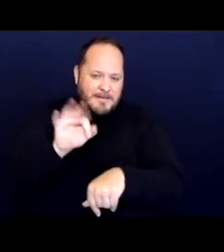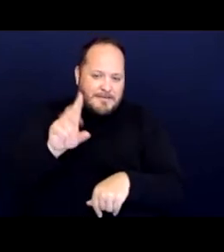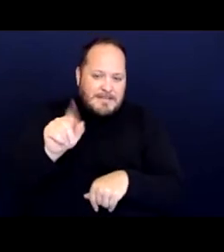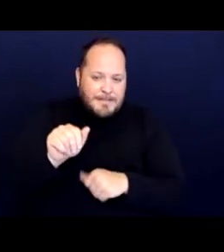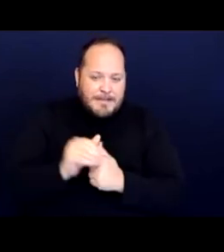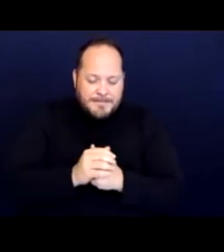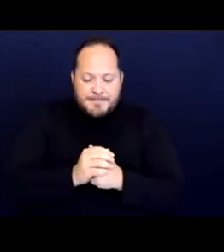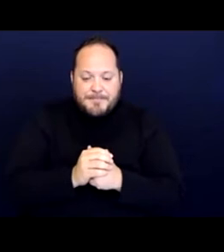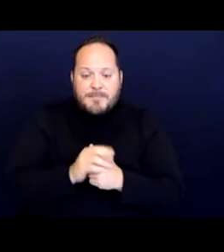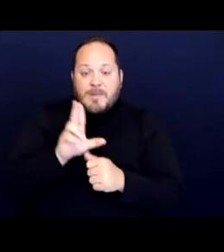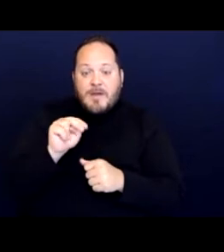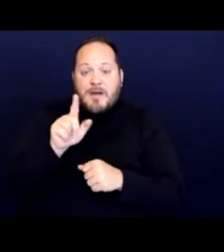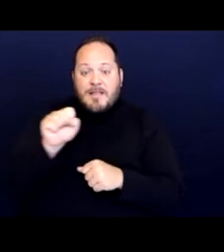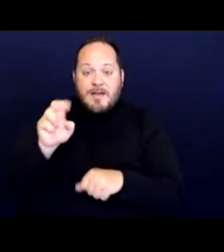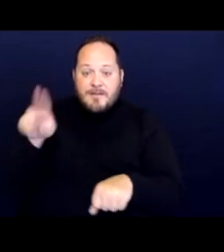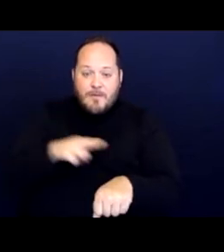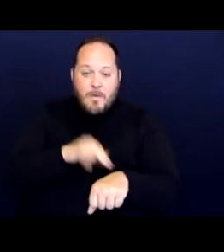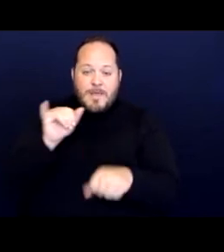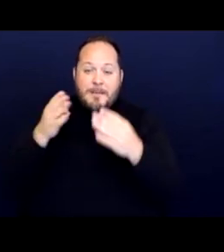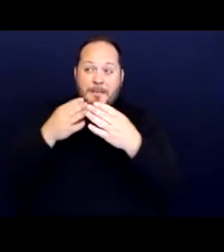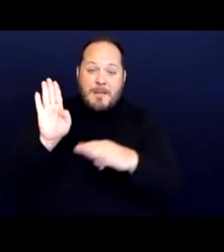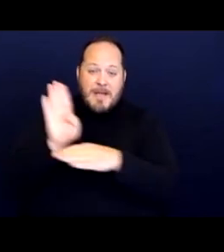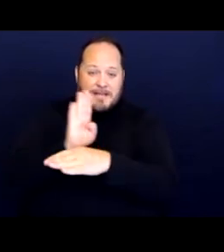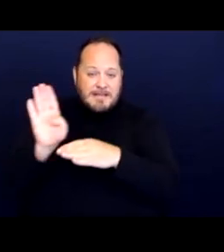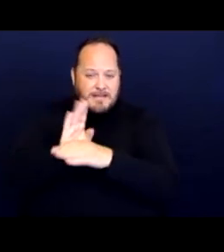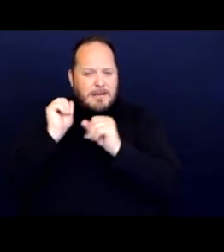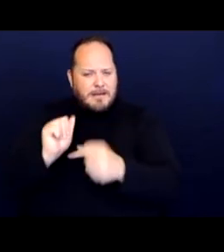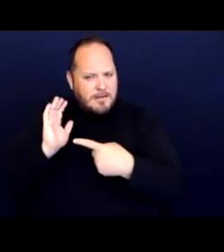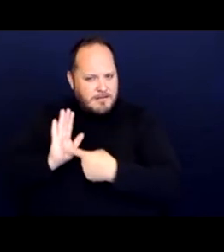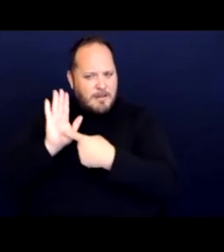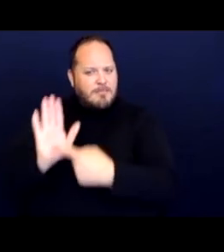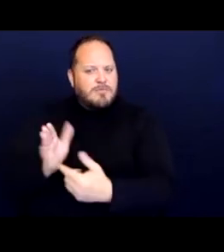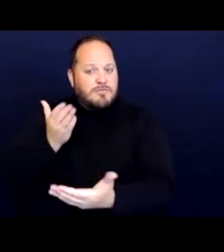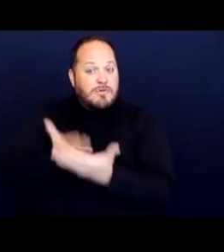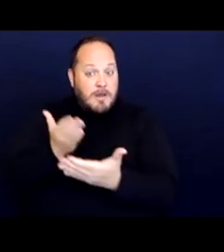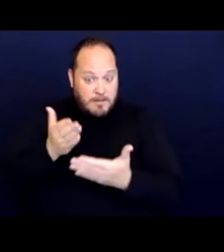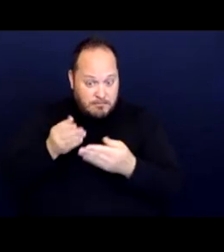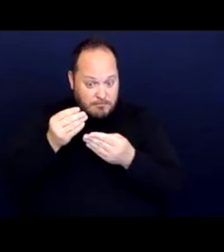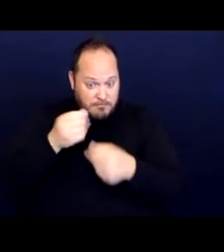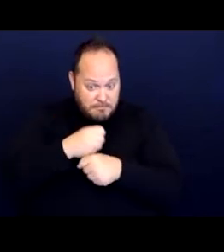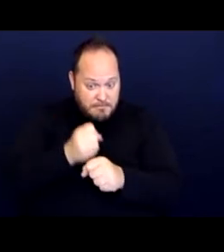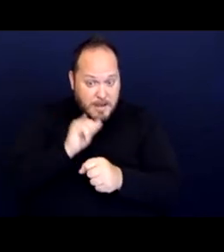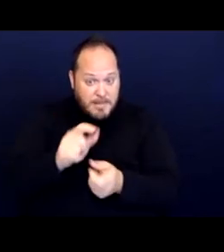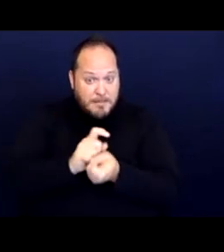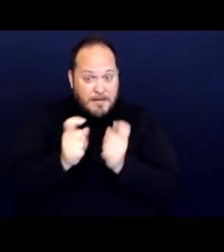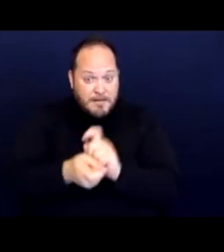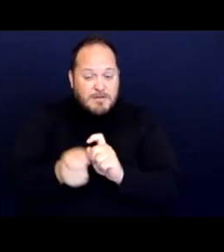Unless of course the public entity can demonstrate that making the modification would fundamentally